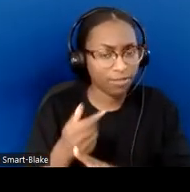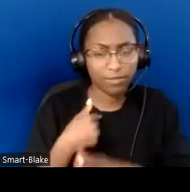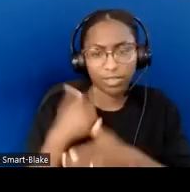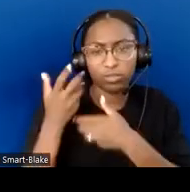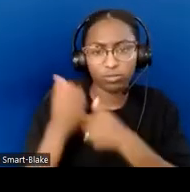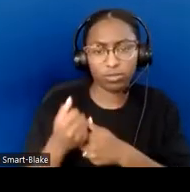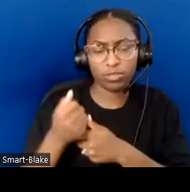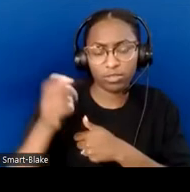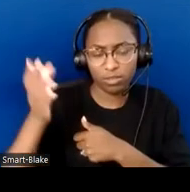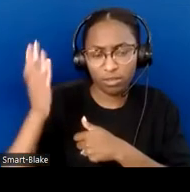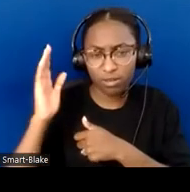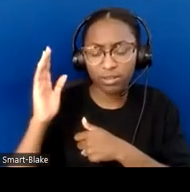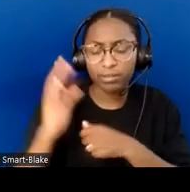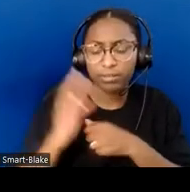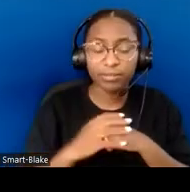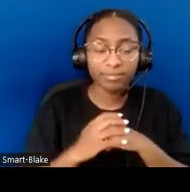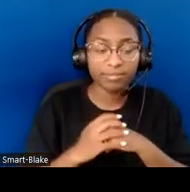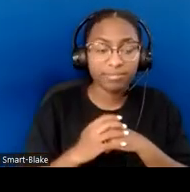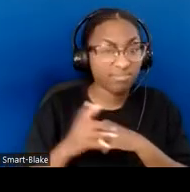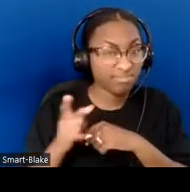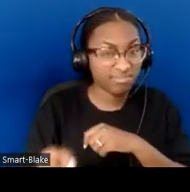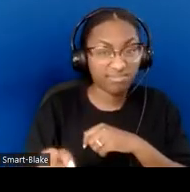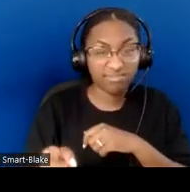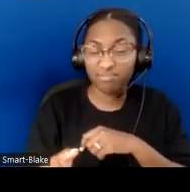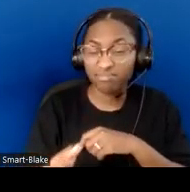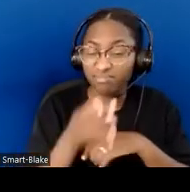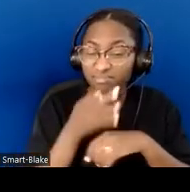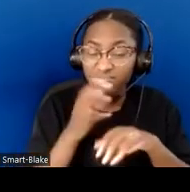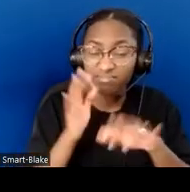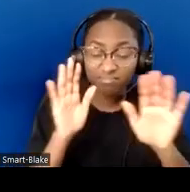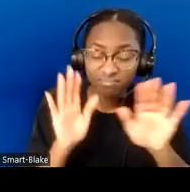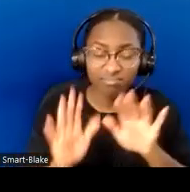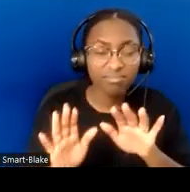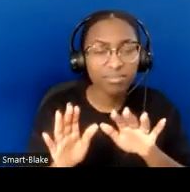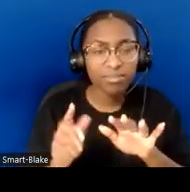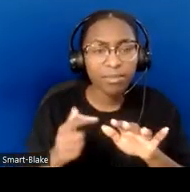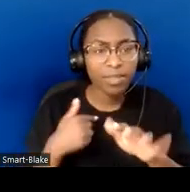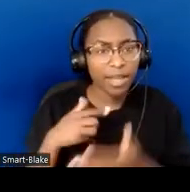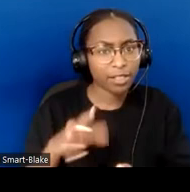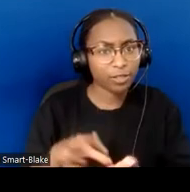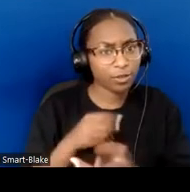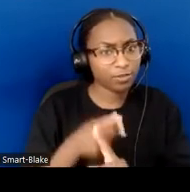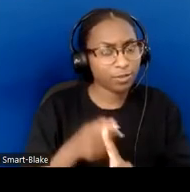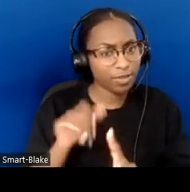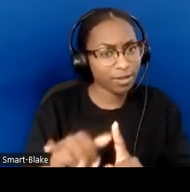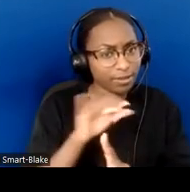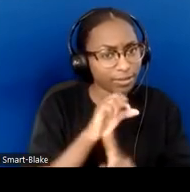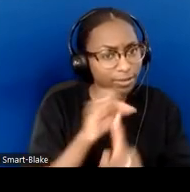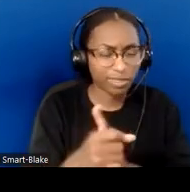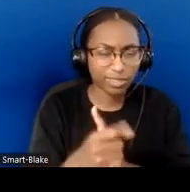I learned from her that I didn't need to control everything, and it didn't have to be in the bulletin for it to be...